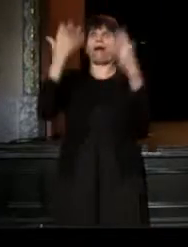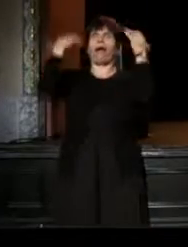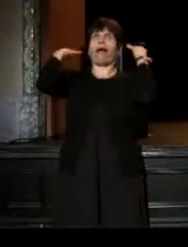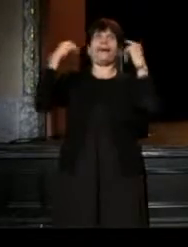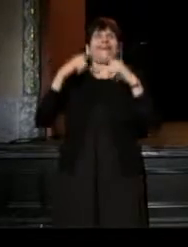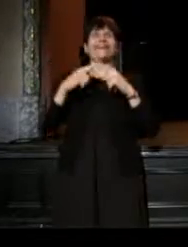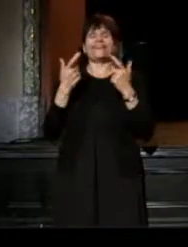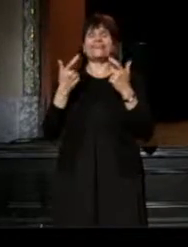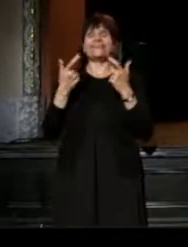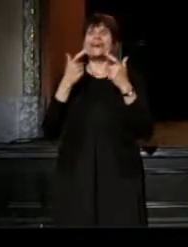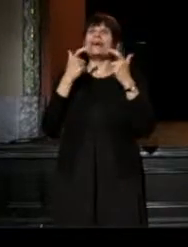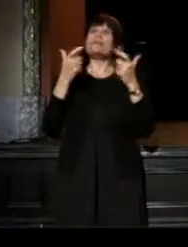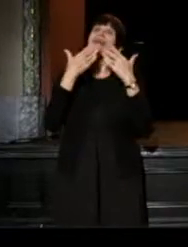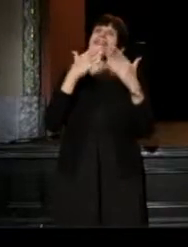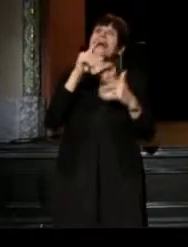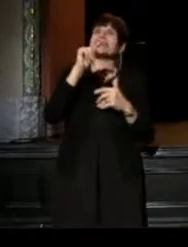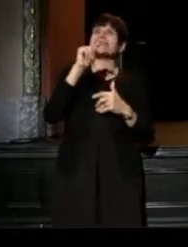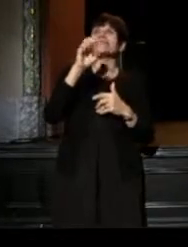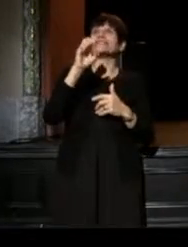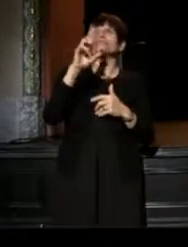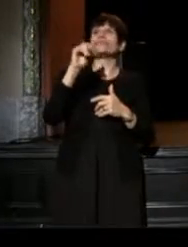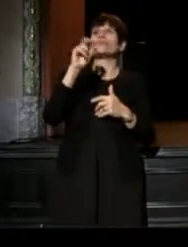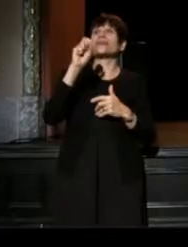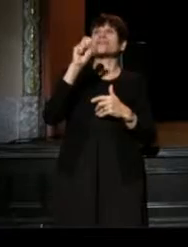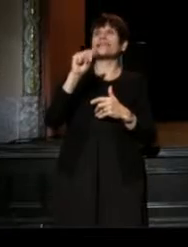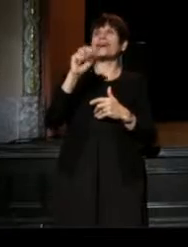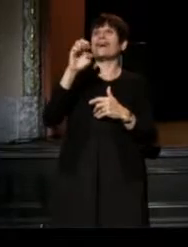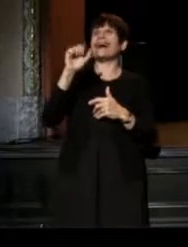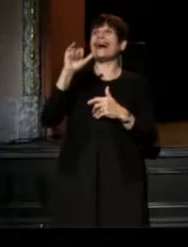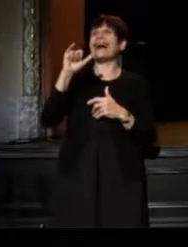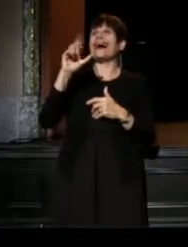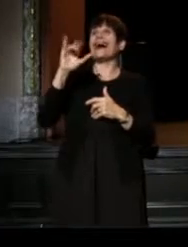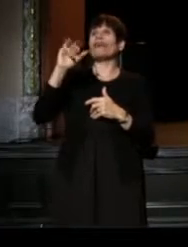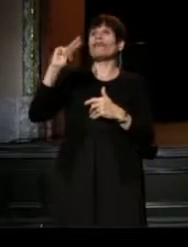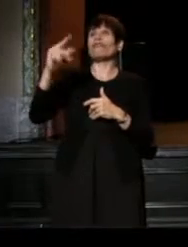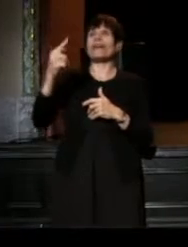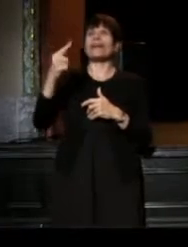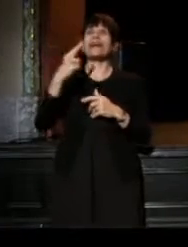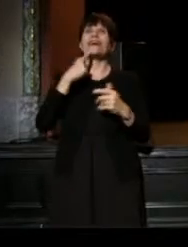Big thanks to Teresa Eyring for just handing me this honor